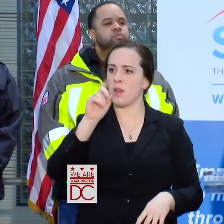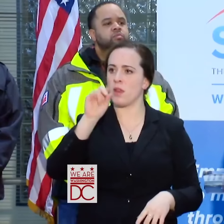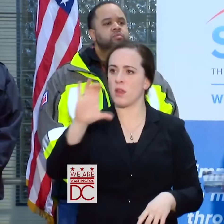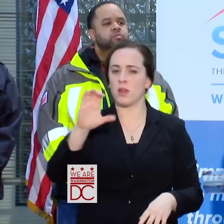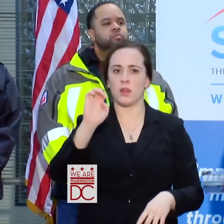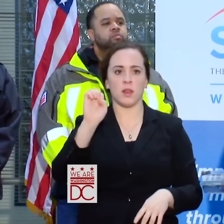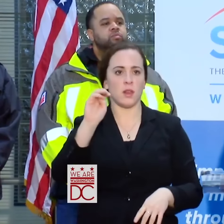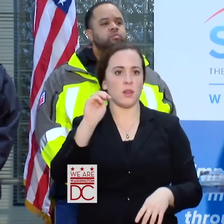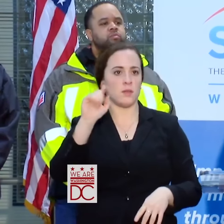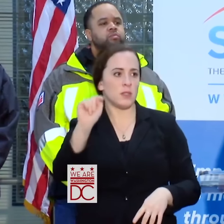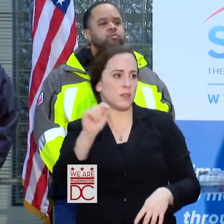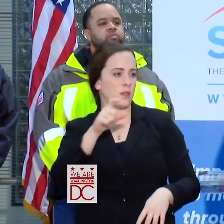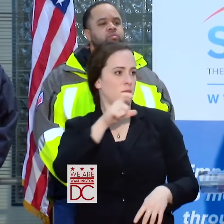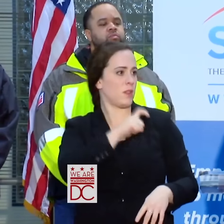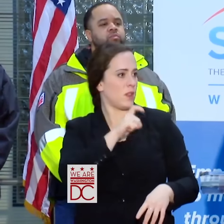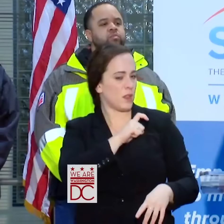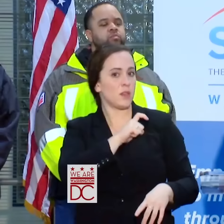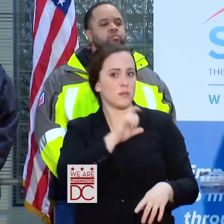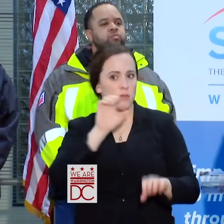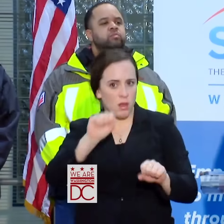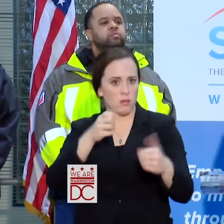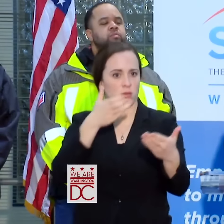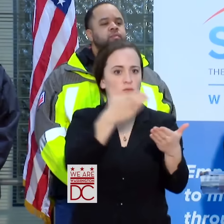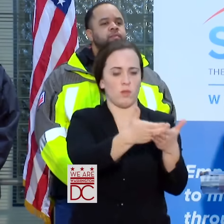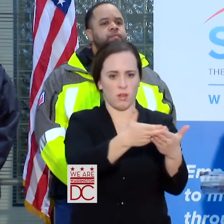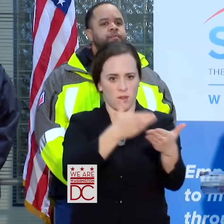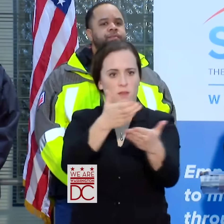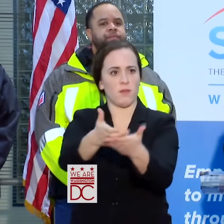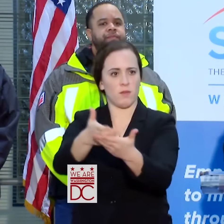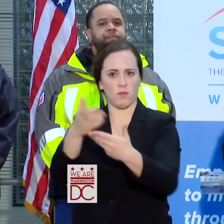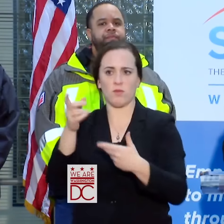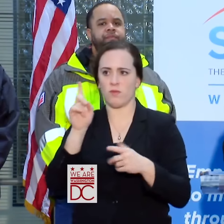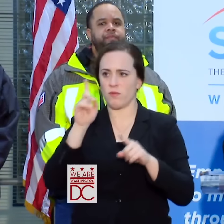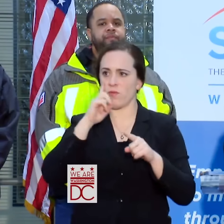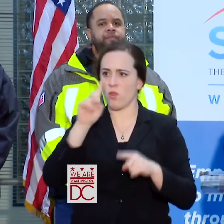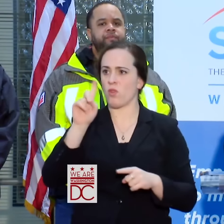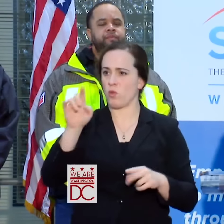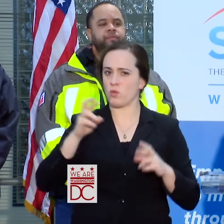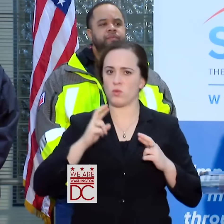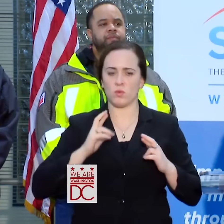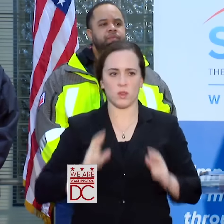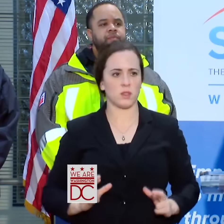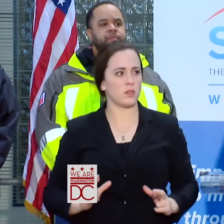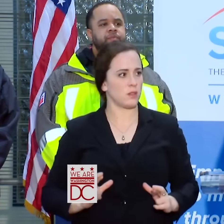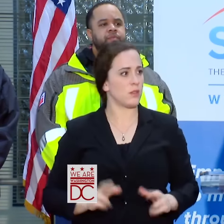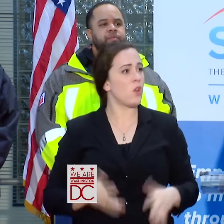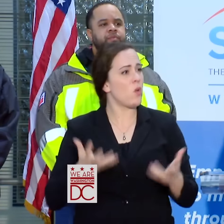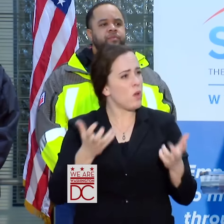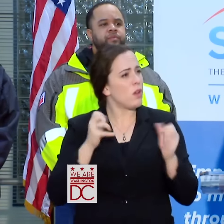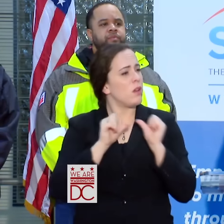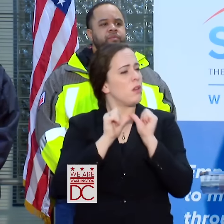POLICE FORCES COULD GET TO WHERE THEY NEEDED TO BE LAST NIGHT FOR THE RESIDENTS. AND THAT'S WHAT WE WOULD LIKE TO CONTINUE TO DO TODAY.